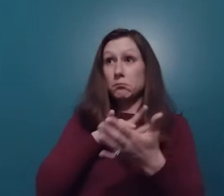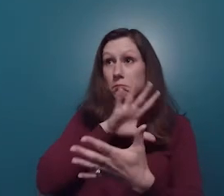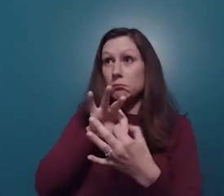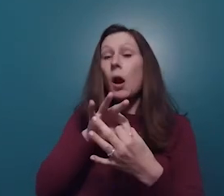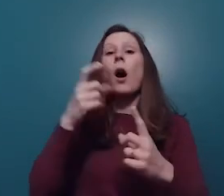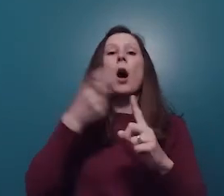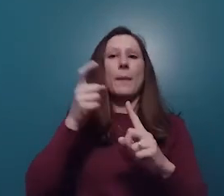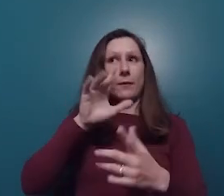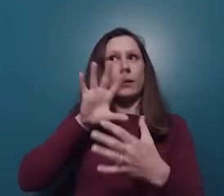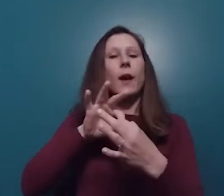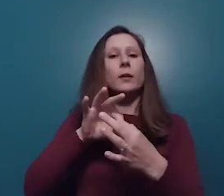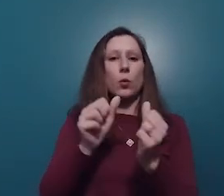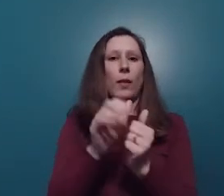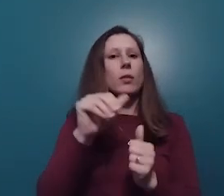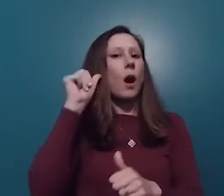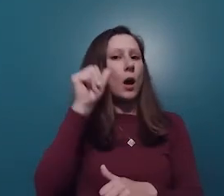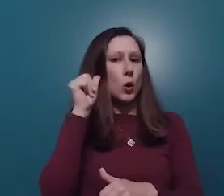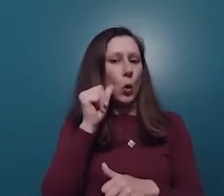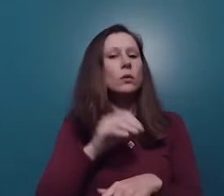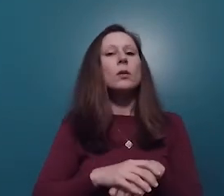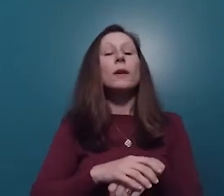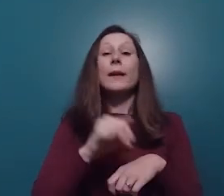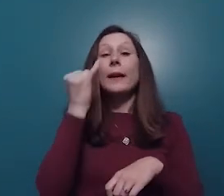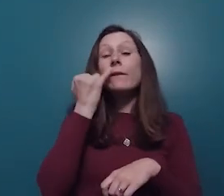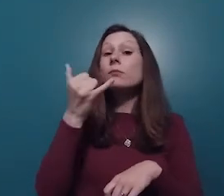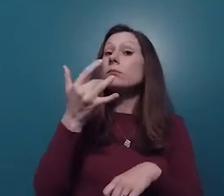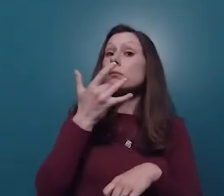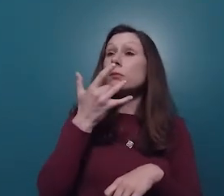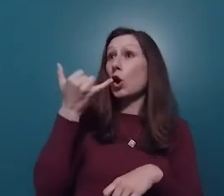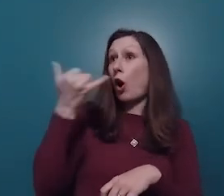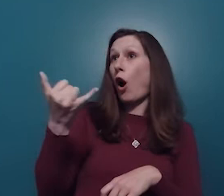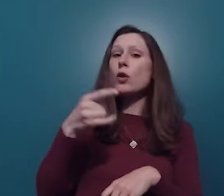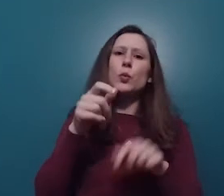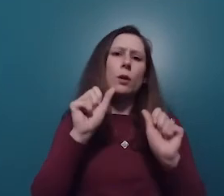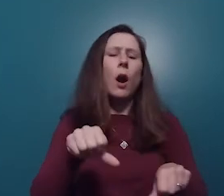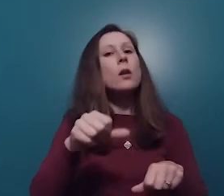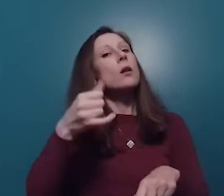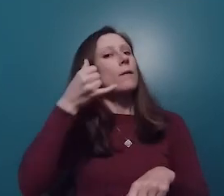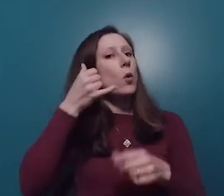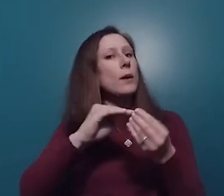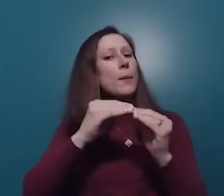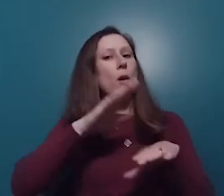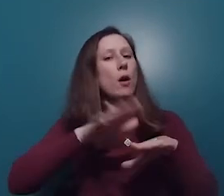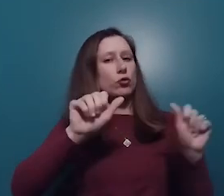computer, you're automatically connected through your computer audio. If you would rather call in you can do so. The phone